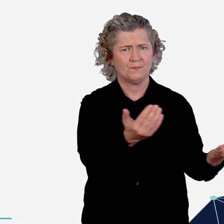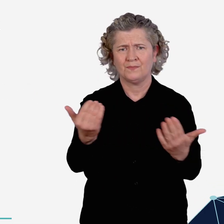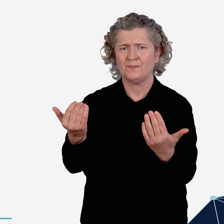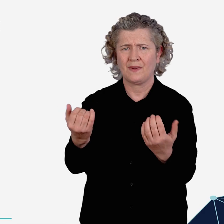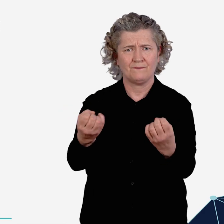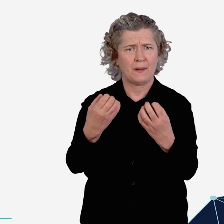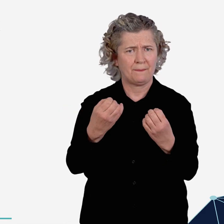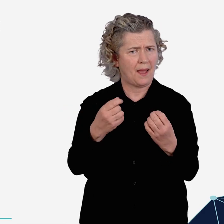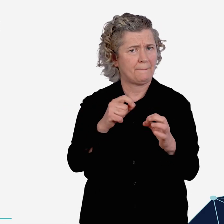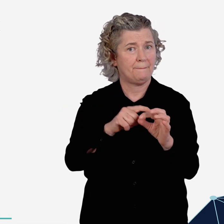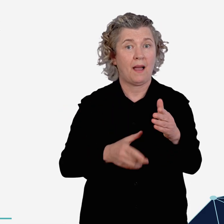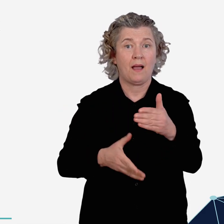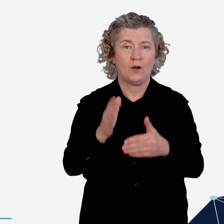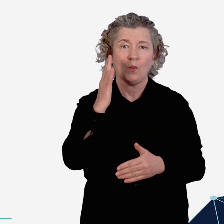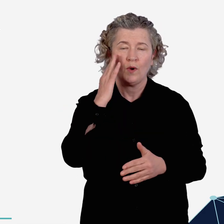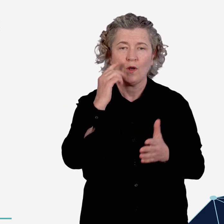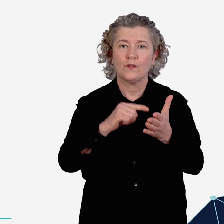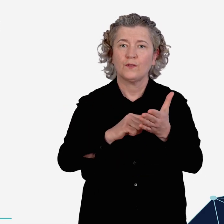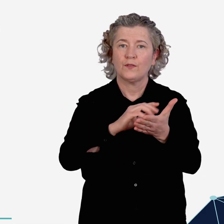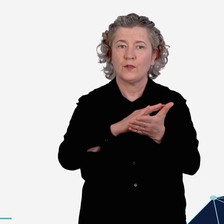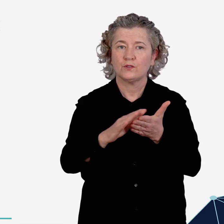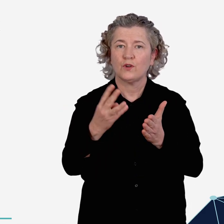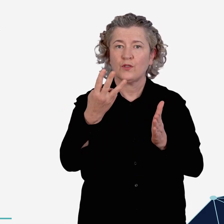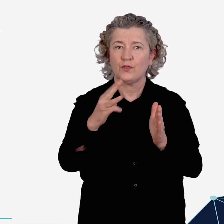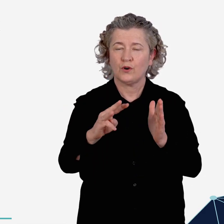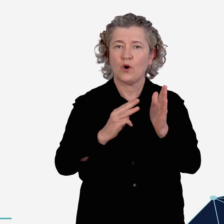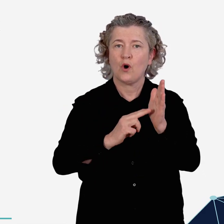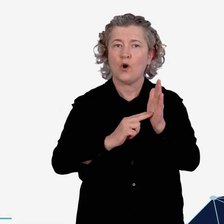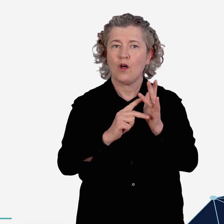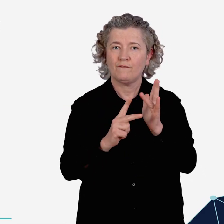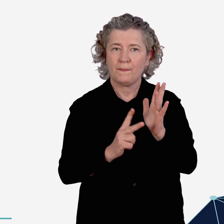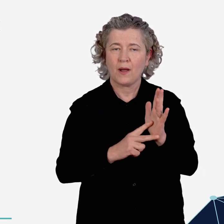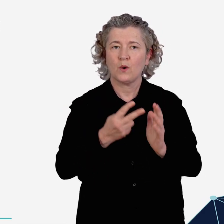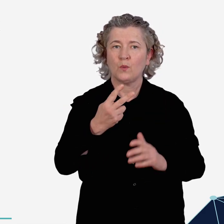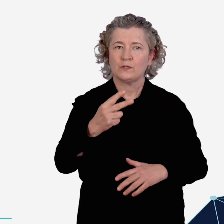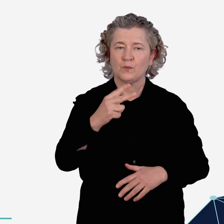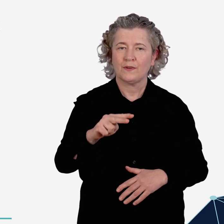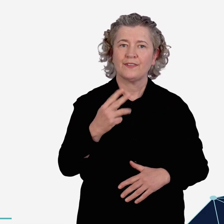We are seeking your views by Thursday 30 November 2023.